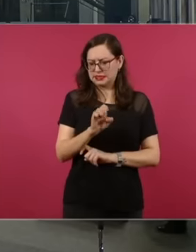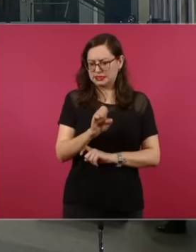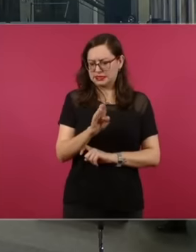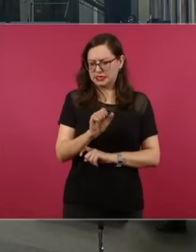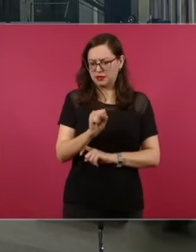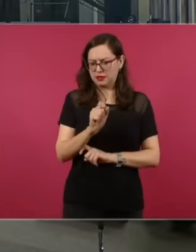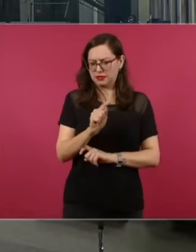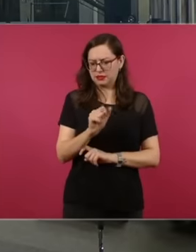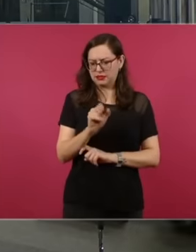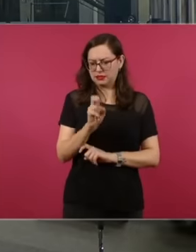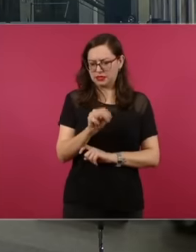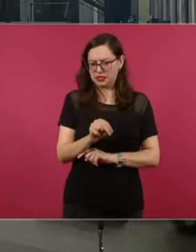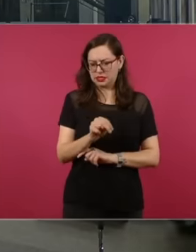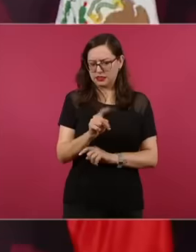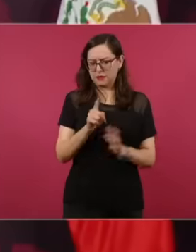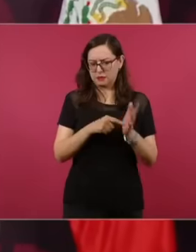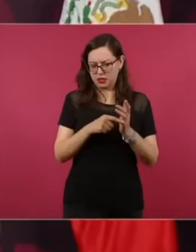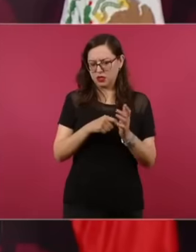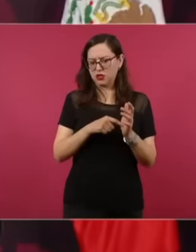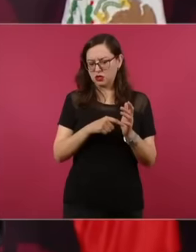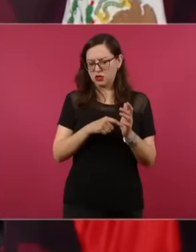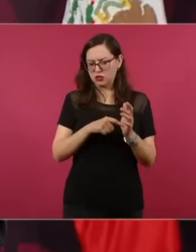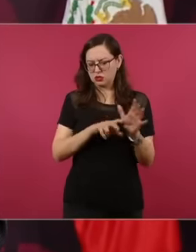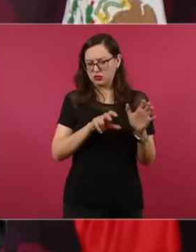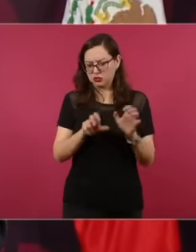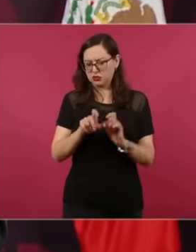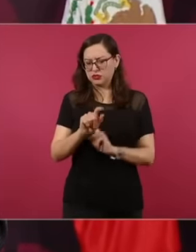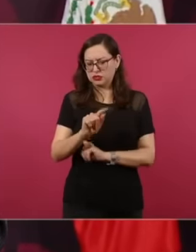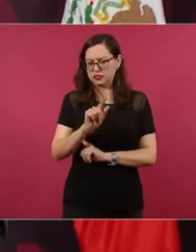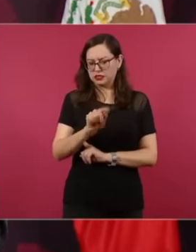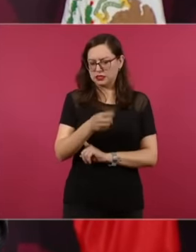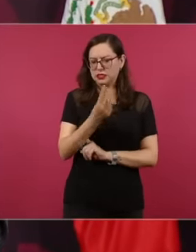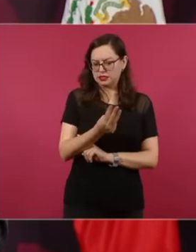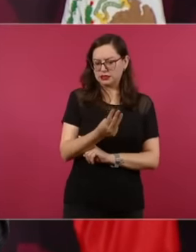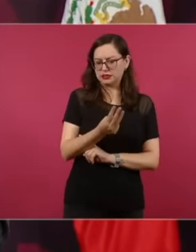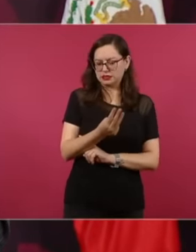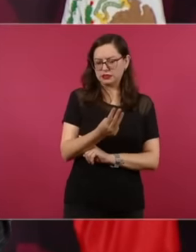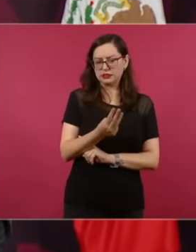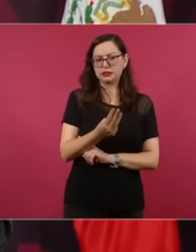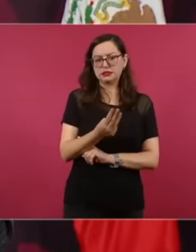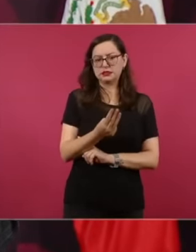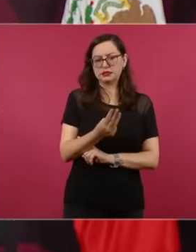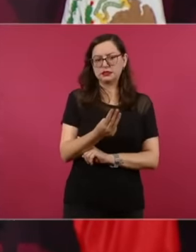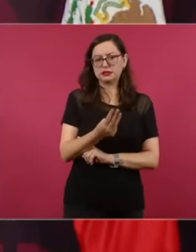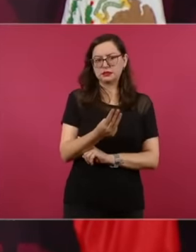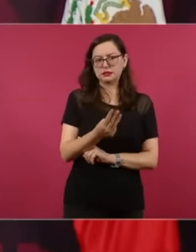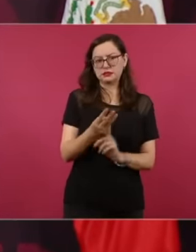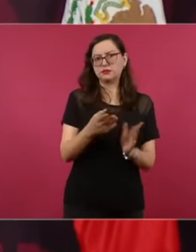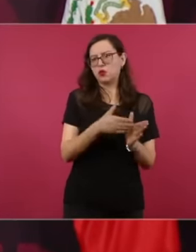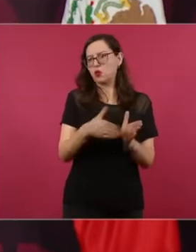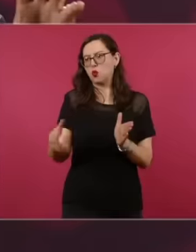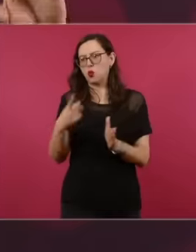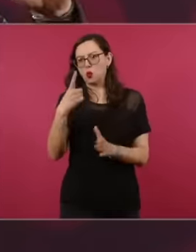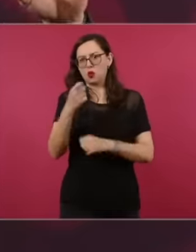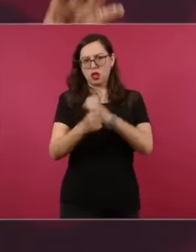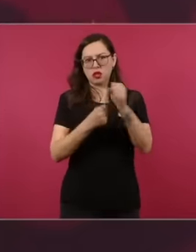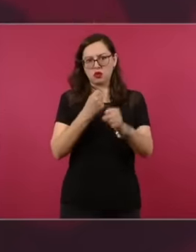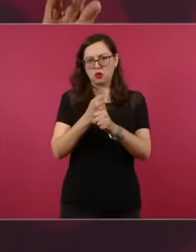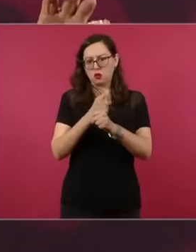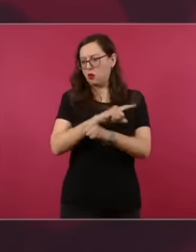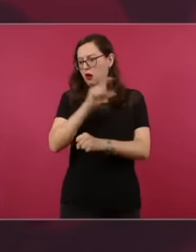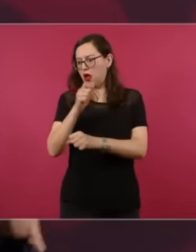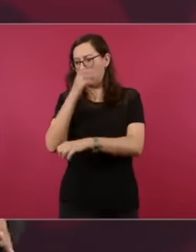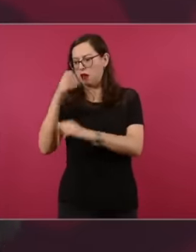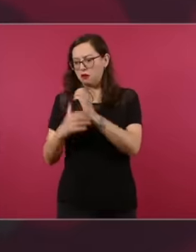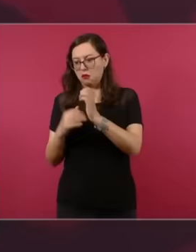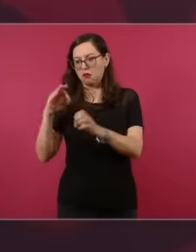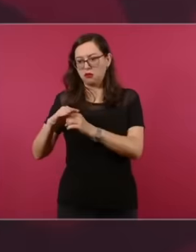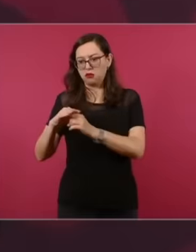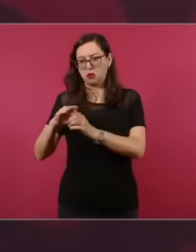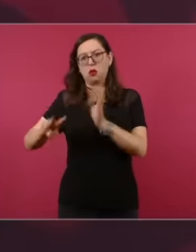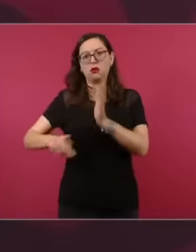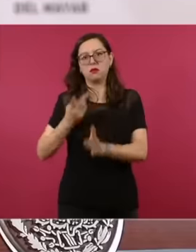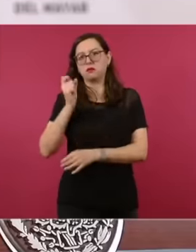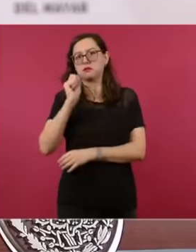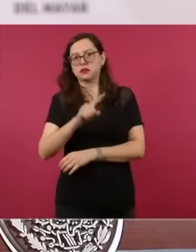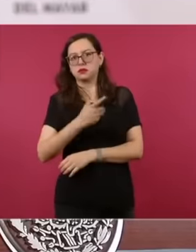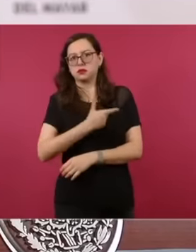1873 and it was a judicial power that has not been